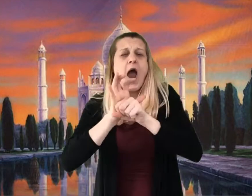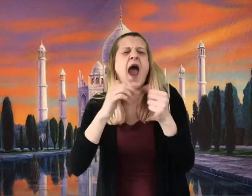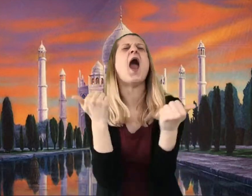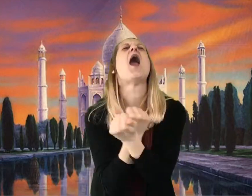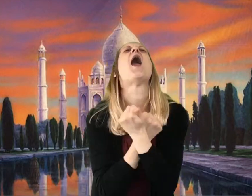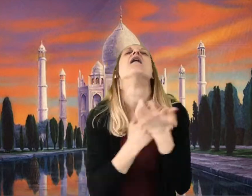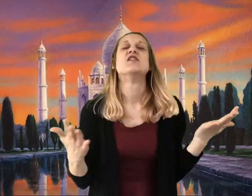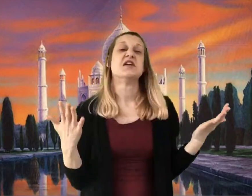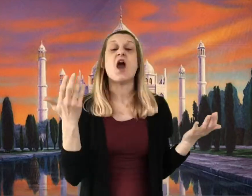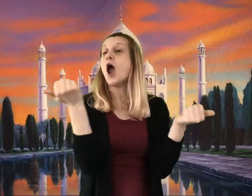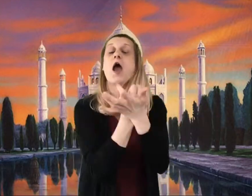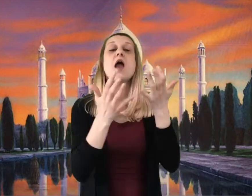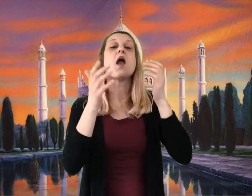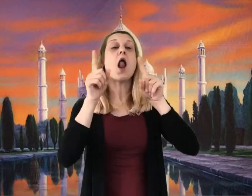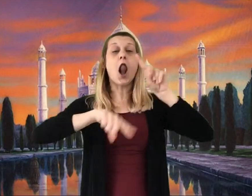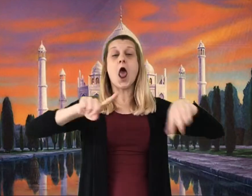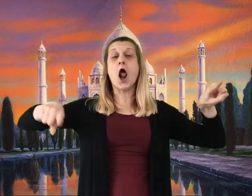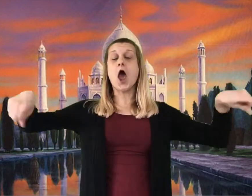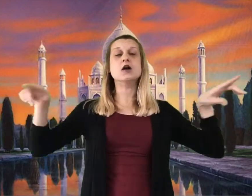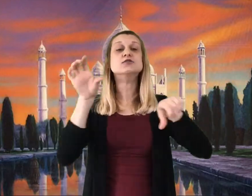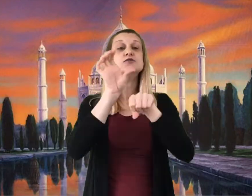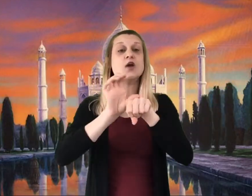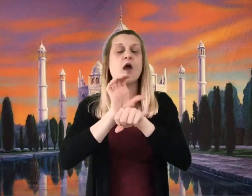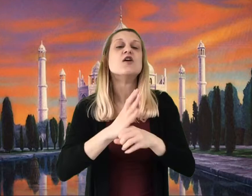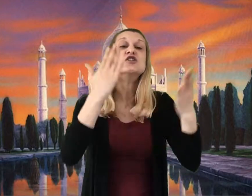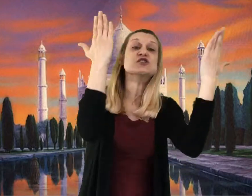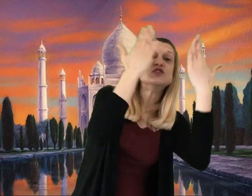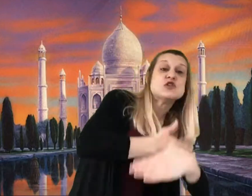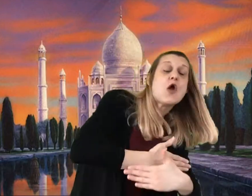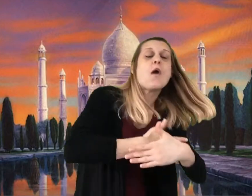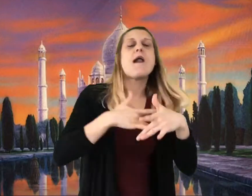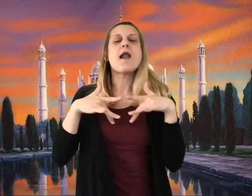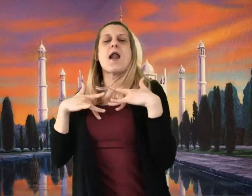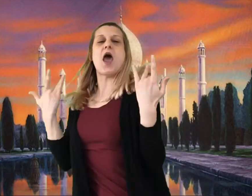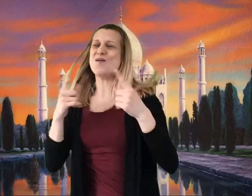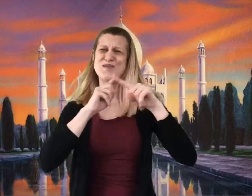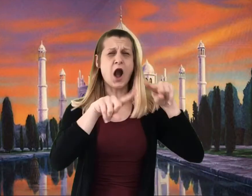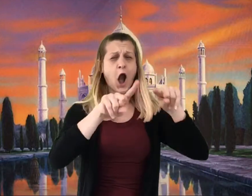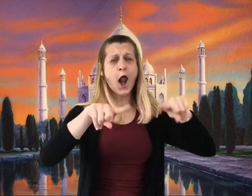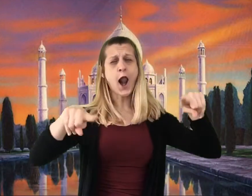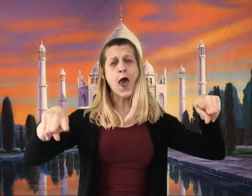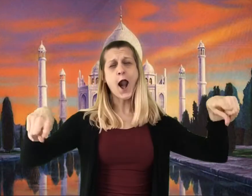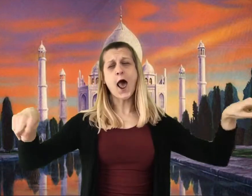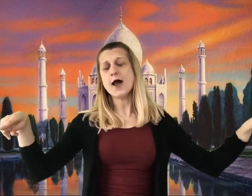Everything was made of either dark or light chocolate!